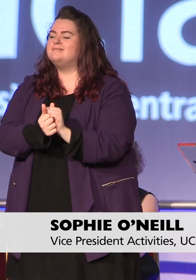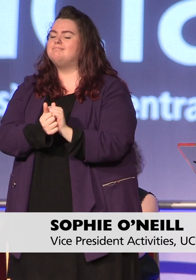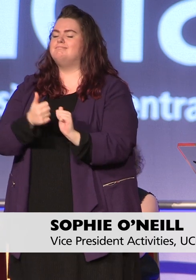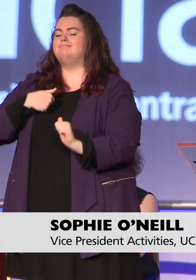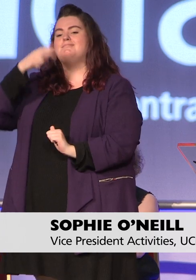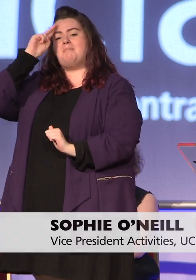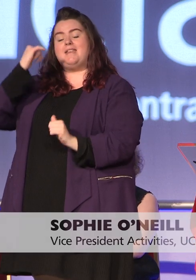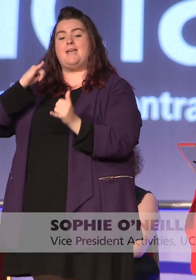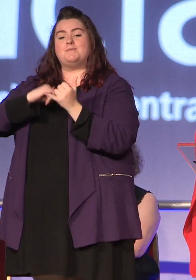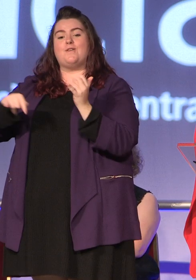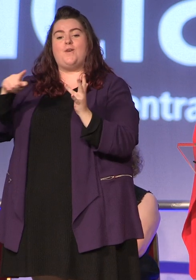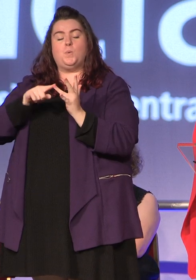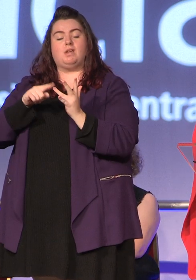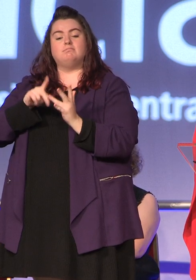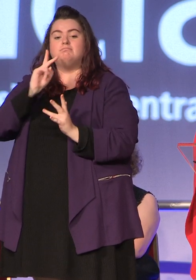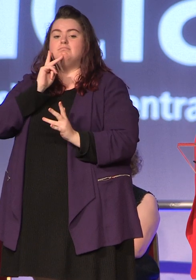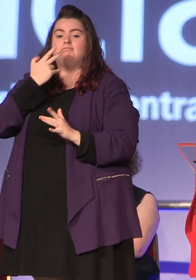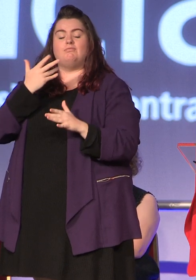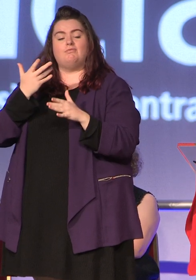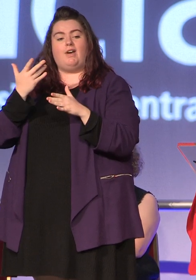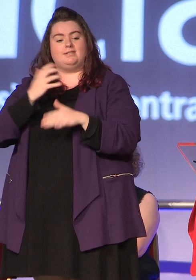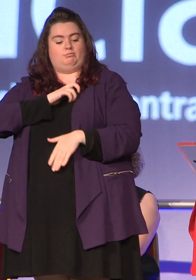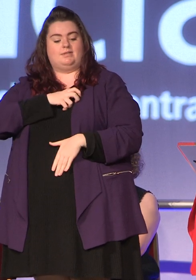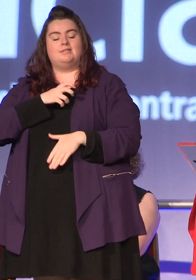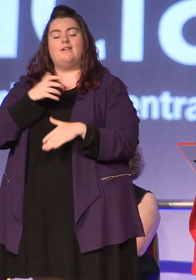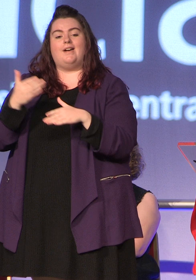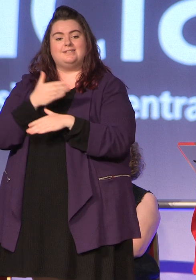Sophie O'Neill and I'm the Vice President of Activities at UCLan I'm so